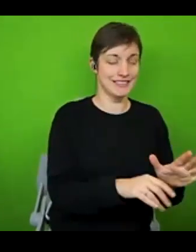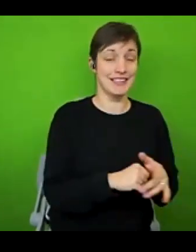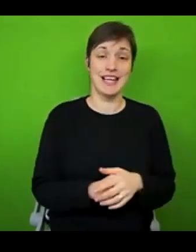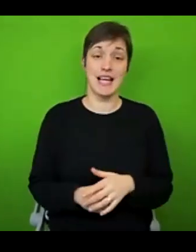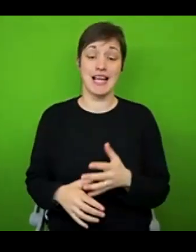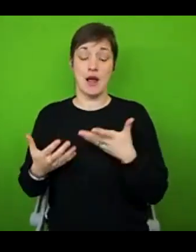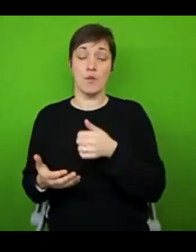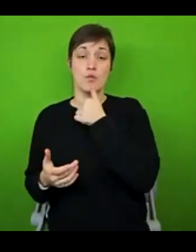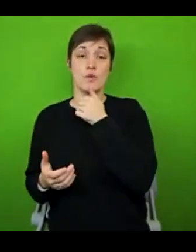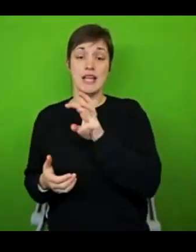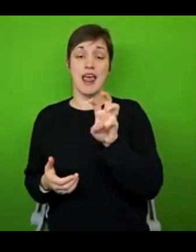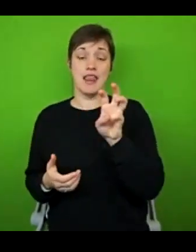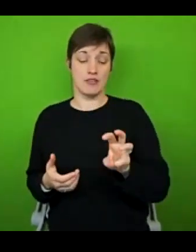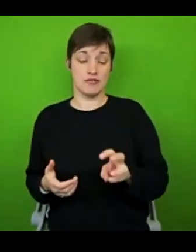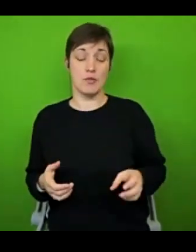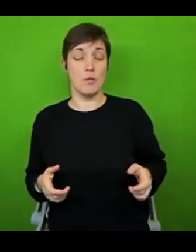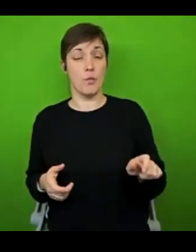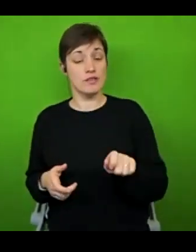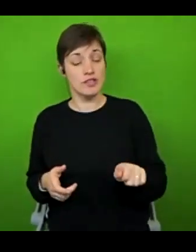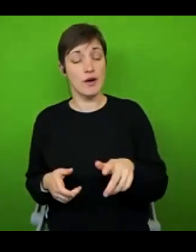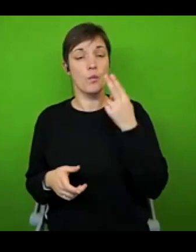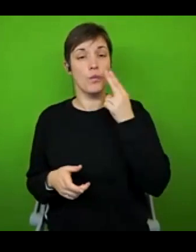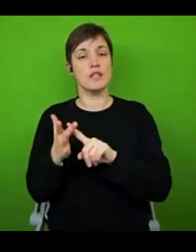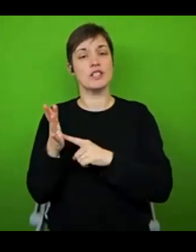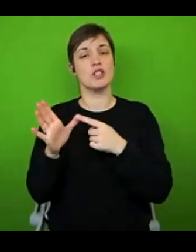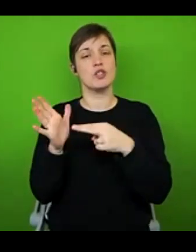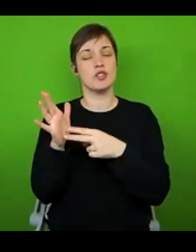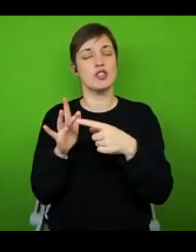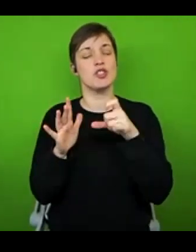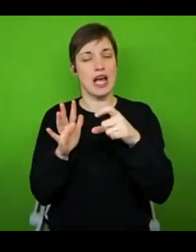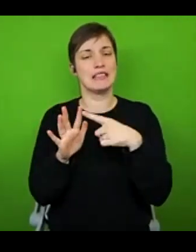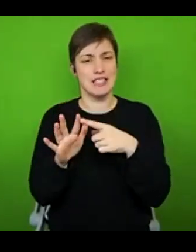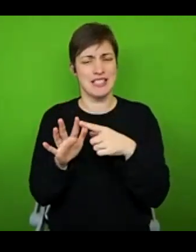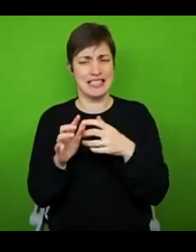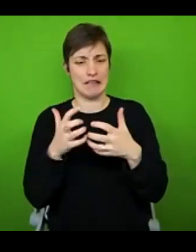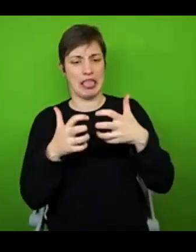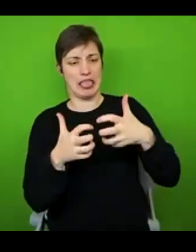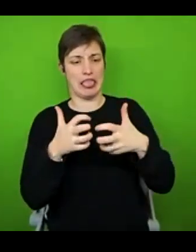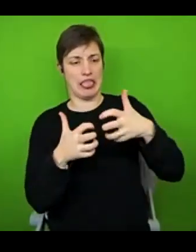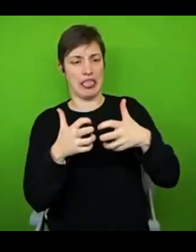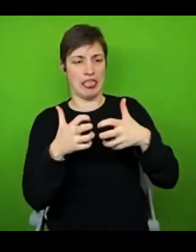Wheelchair who I call Janice. Now she's a bit temperamental is Janice, I'm not even going to lie about it, because I did